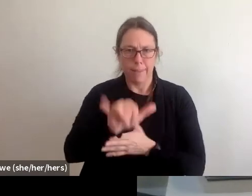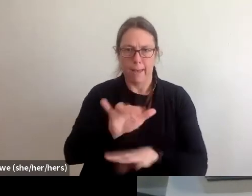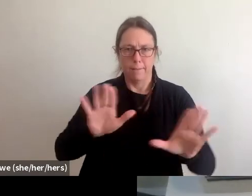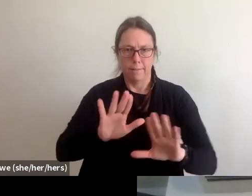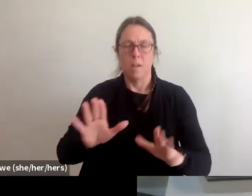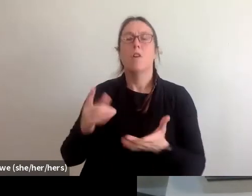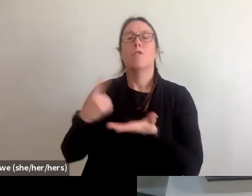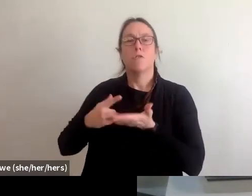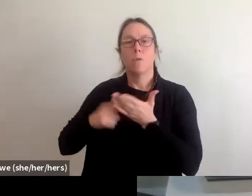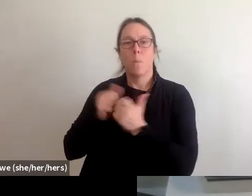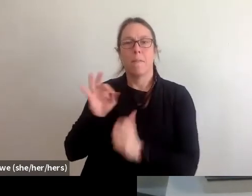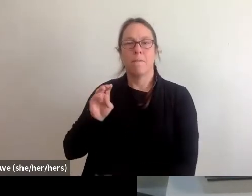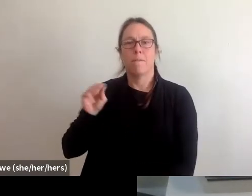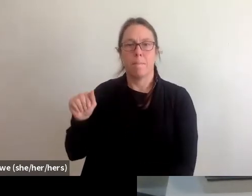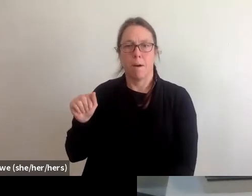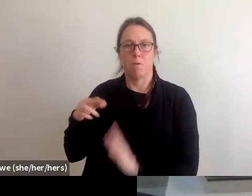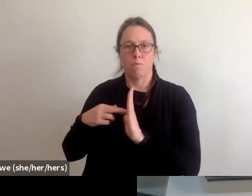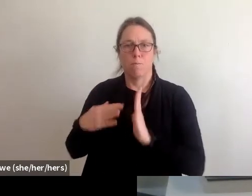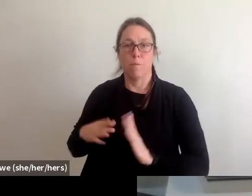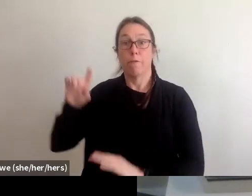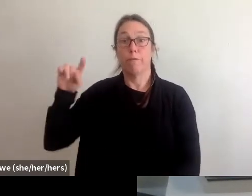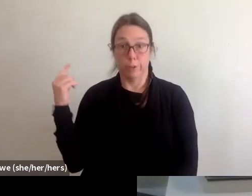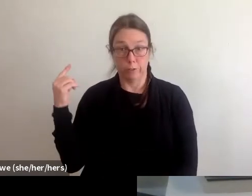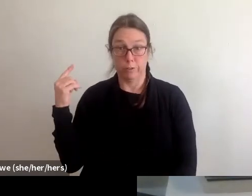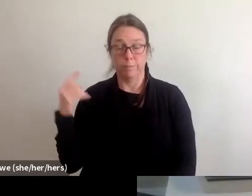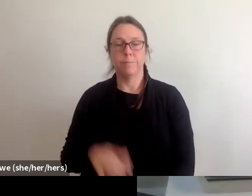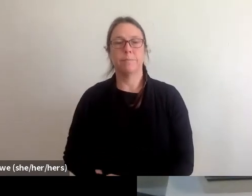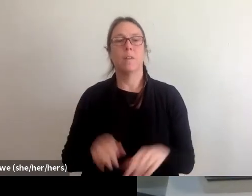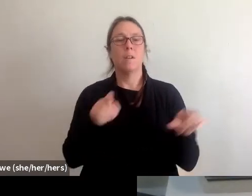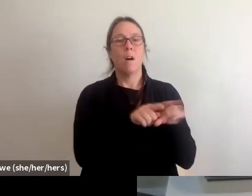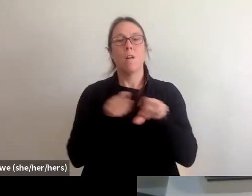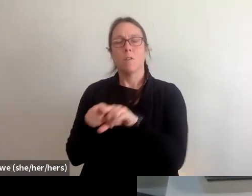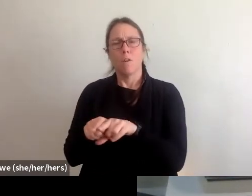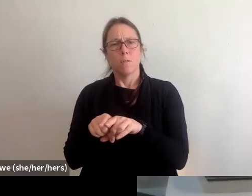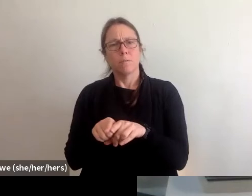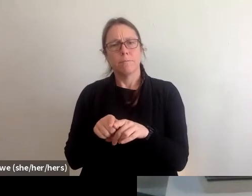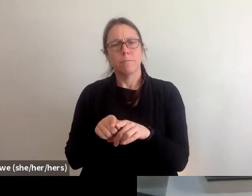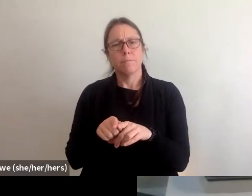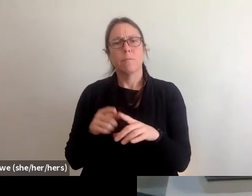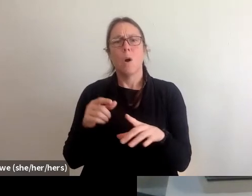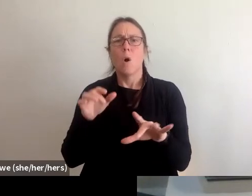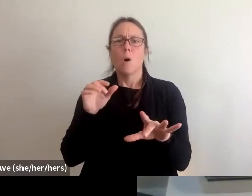In addition, I'd say, talk to your kinship net, what we call kinship networks